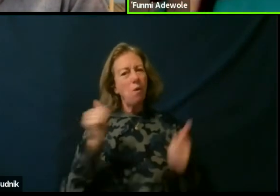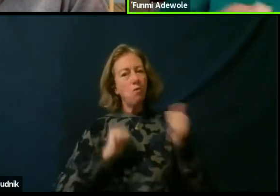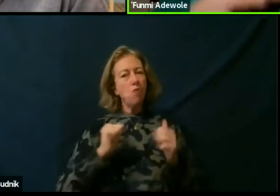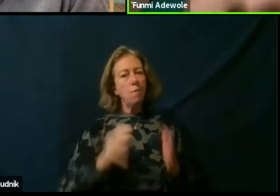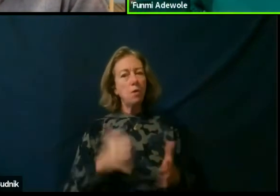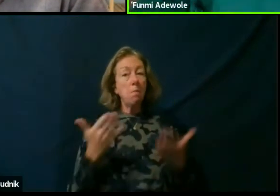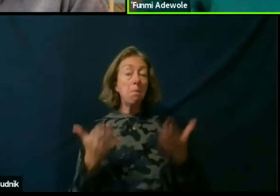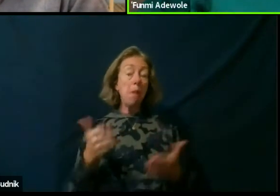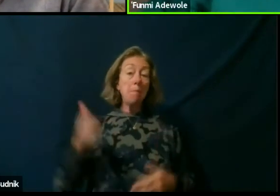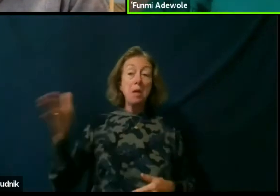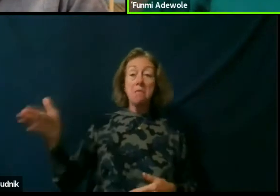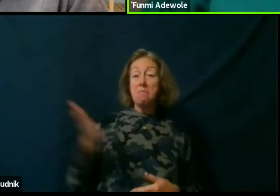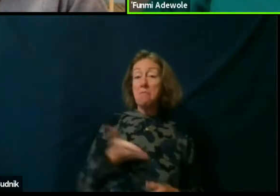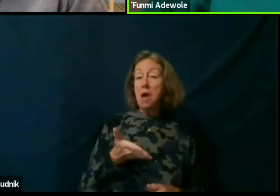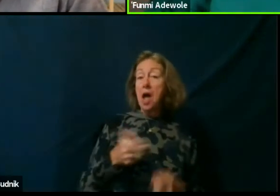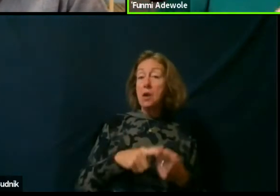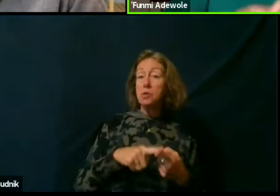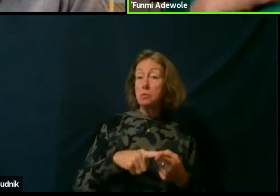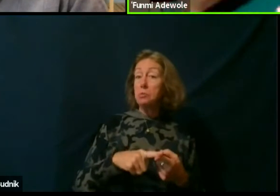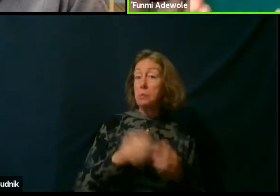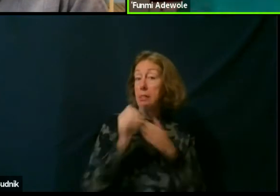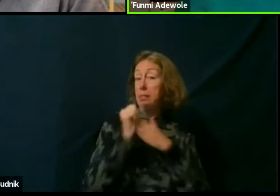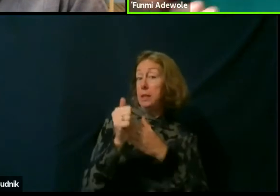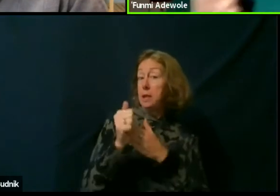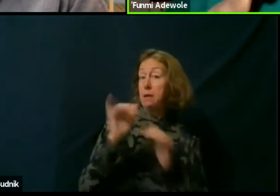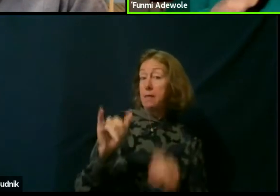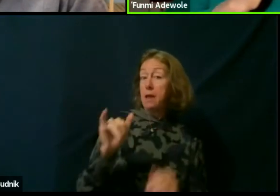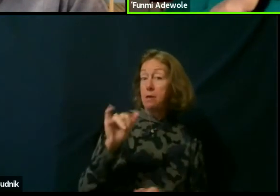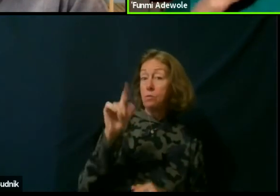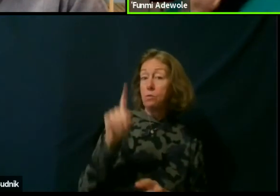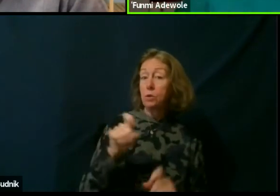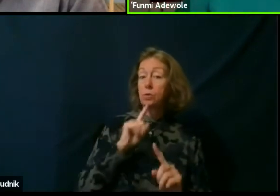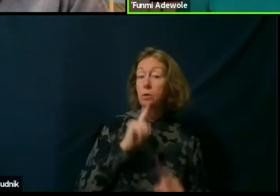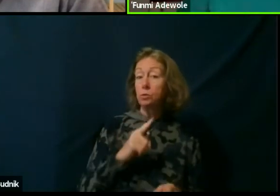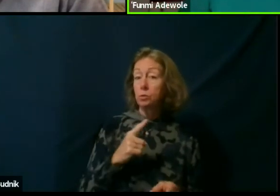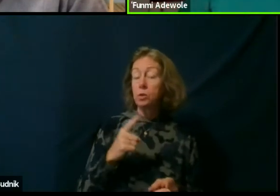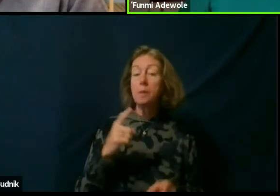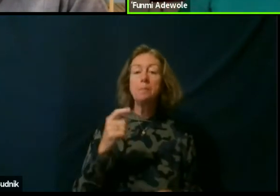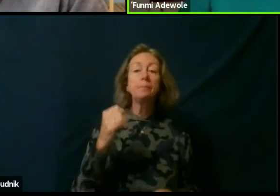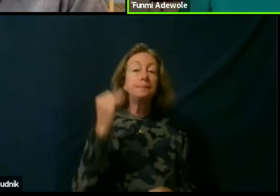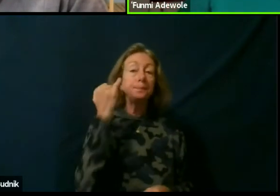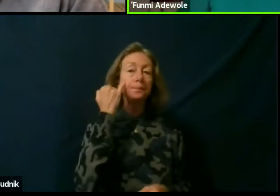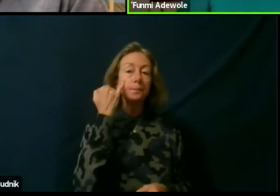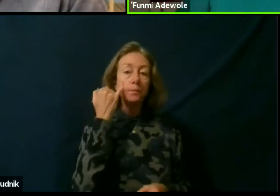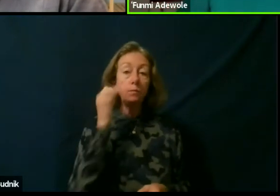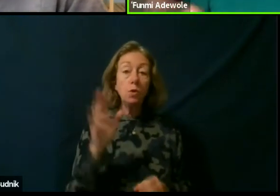to actually lead the Q&A. If you are programming work there